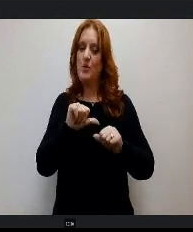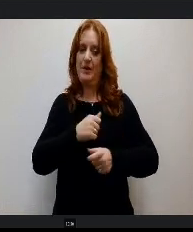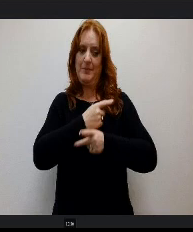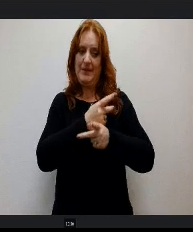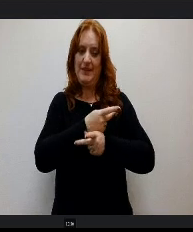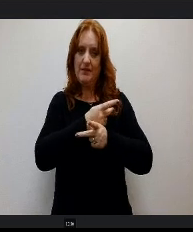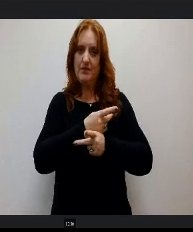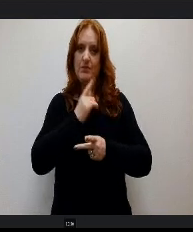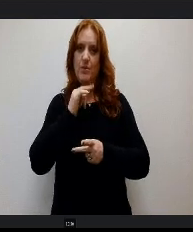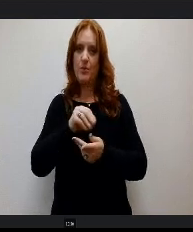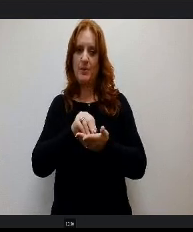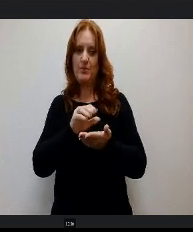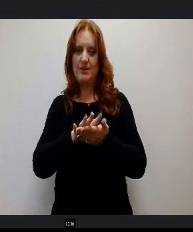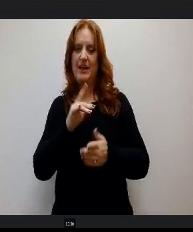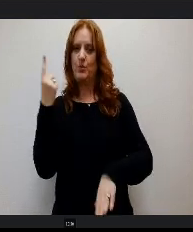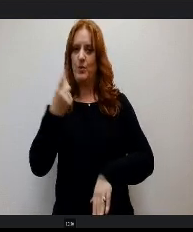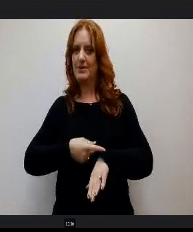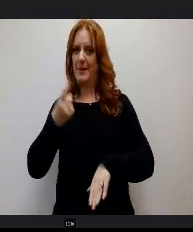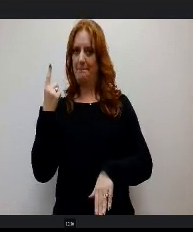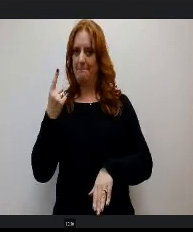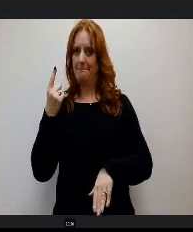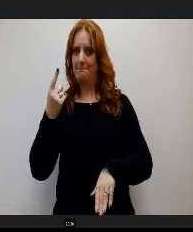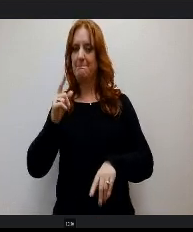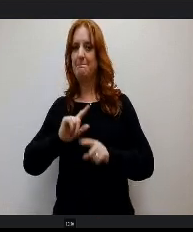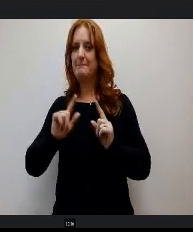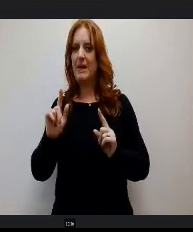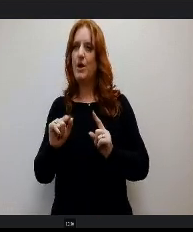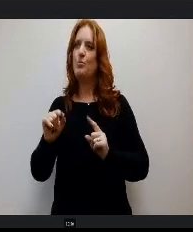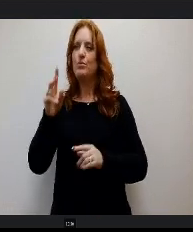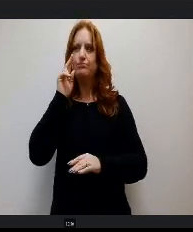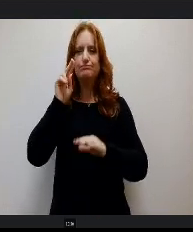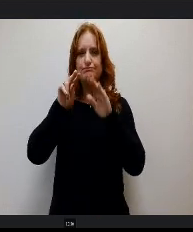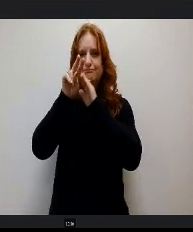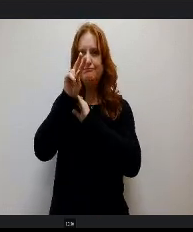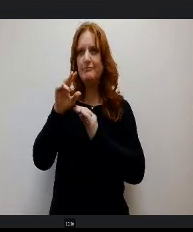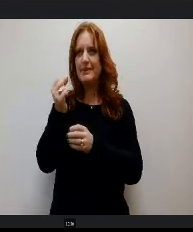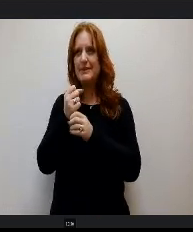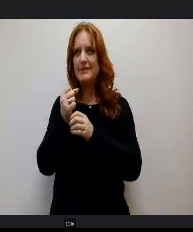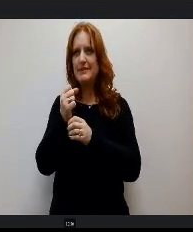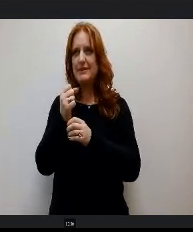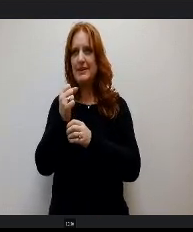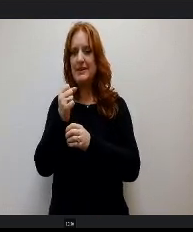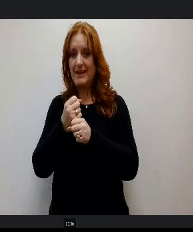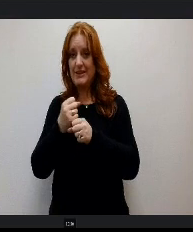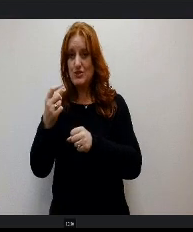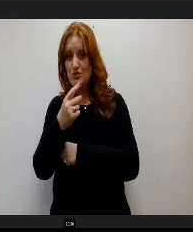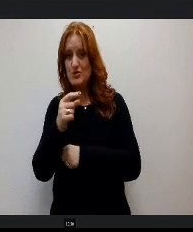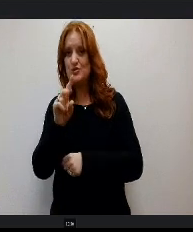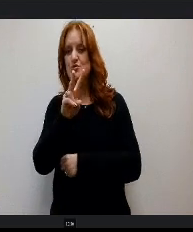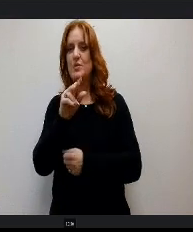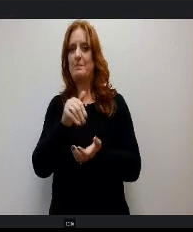as one time and we're projecting next year 2,000,000 total but if interest rates